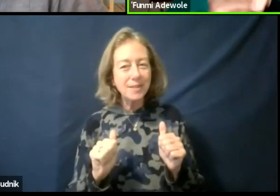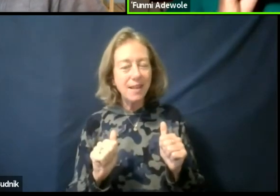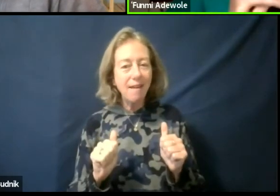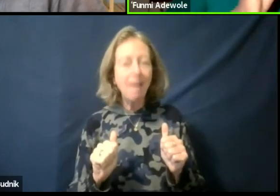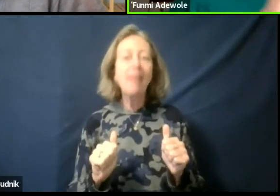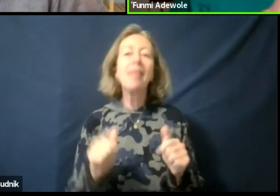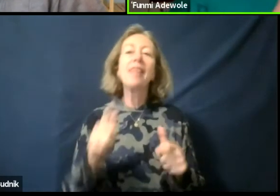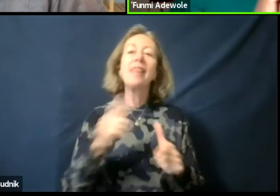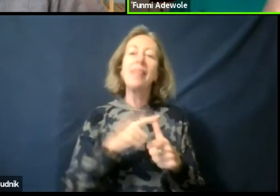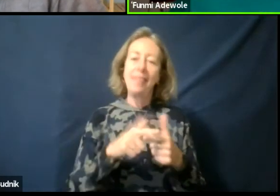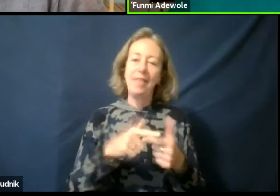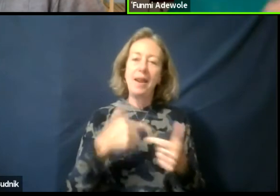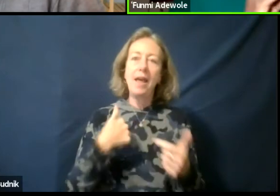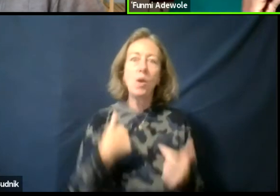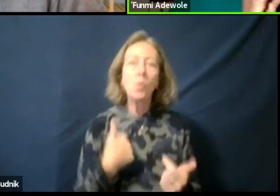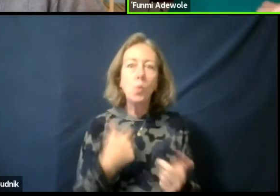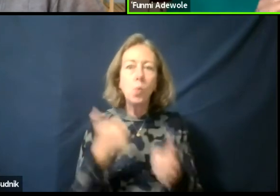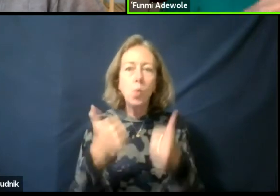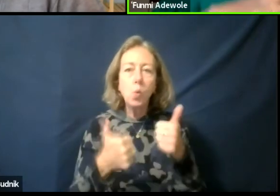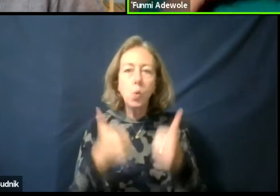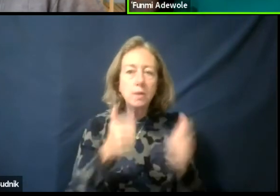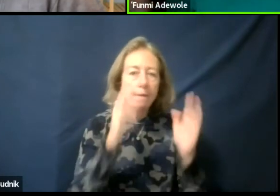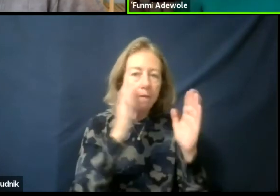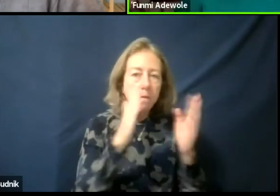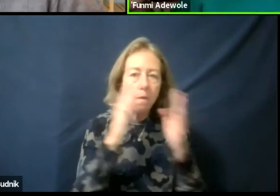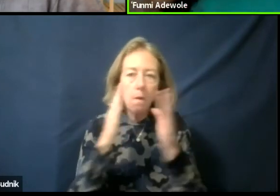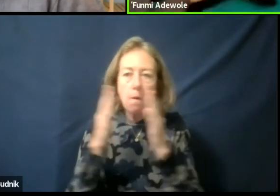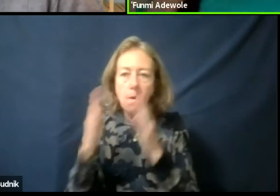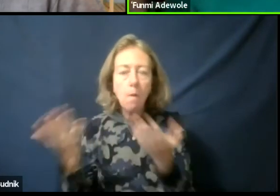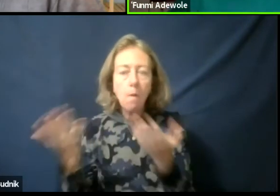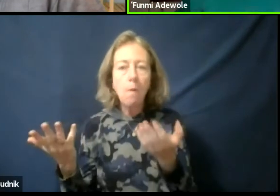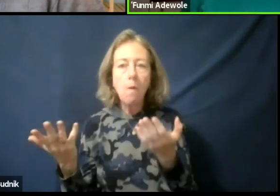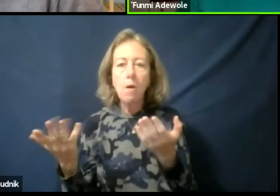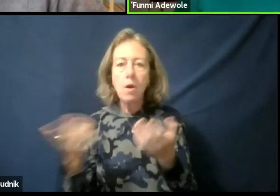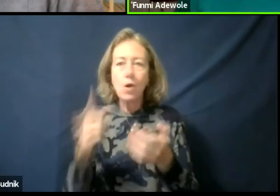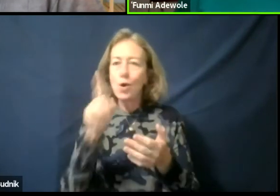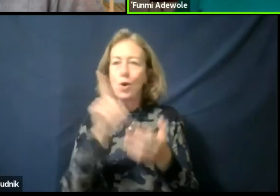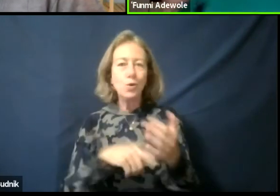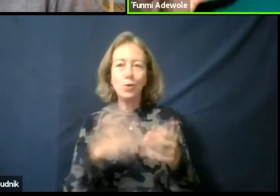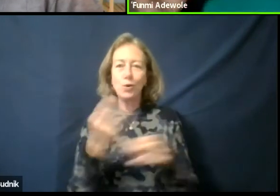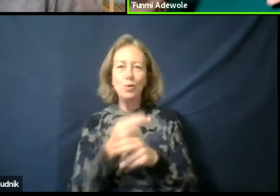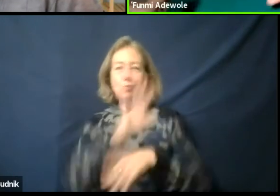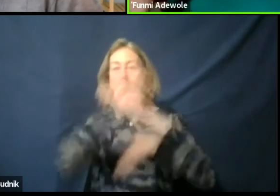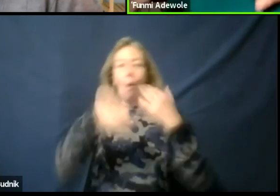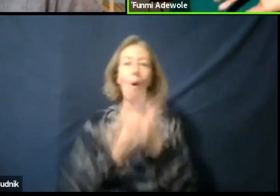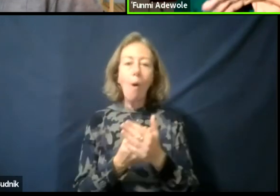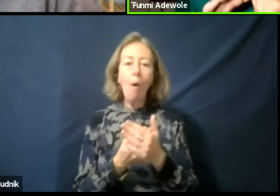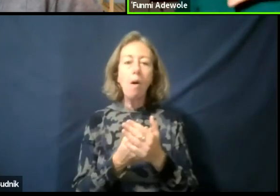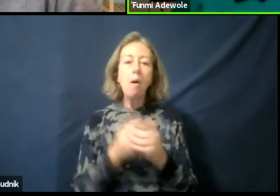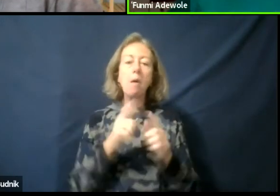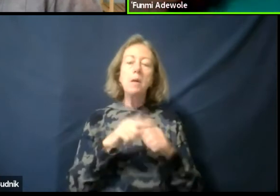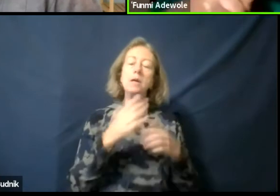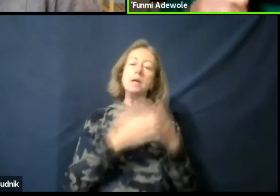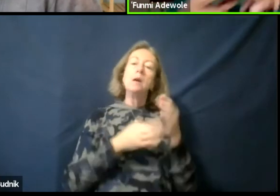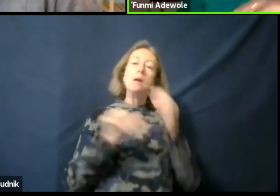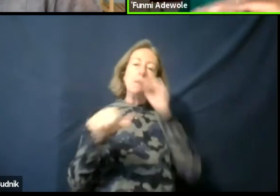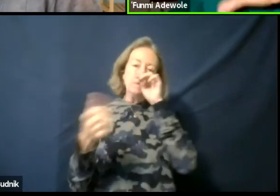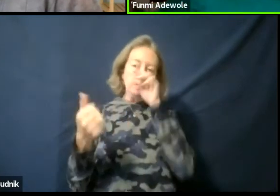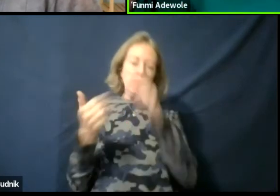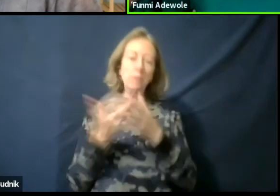of which one to focus on most because you couldn't put everything clean but some other objects continued in the piece,